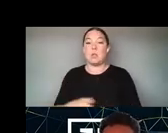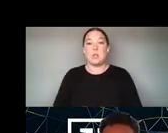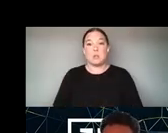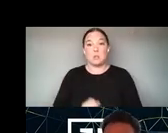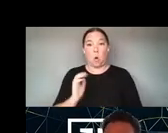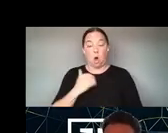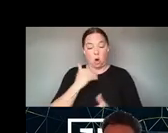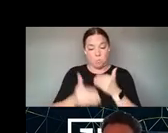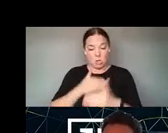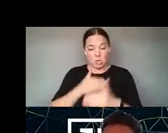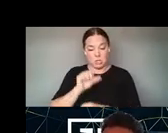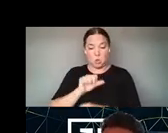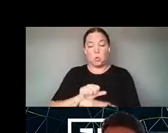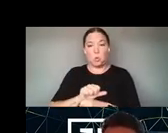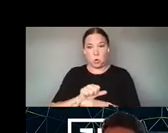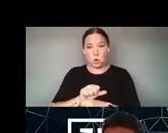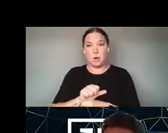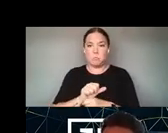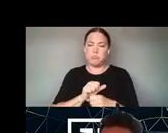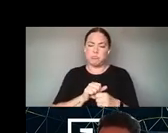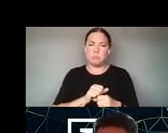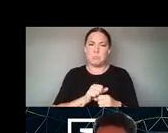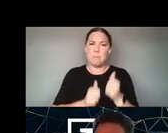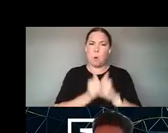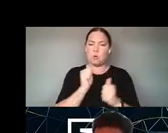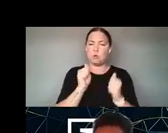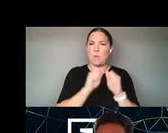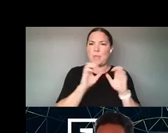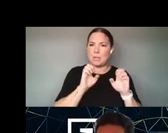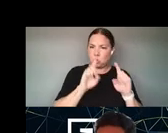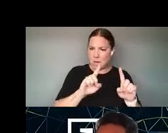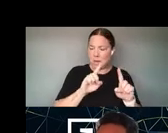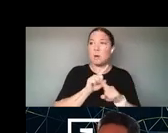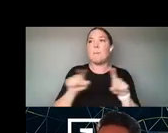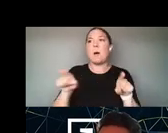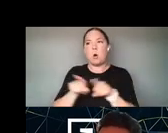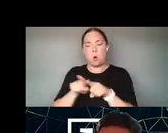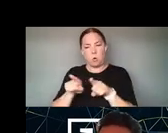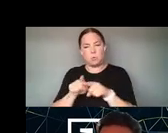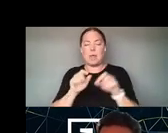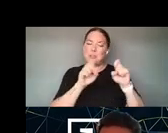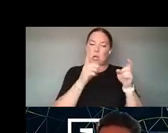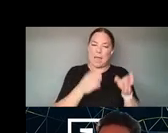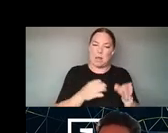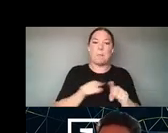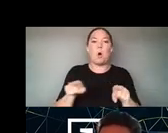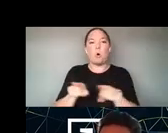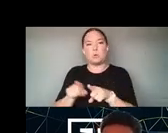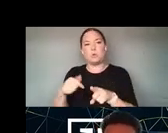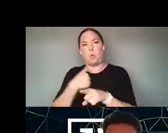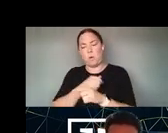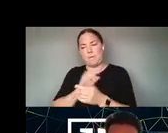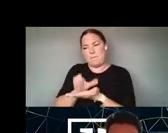WITH A LOT OF EDUCATORS RECENTLY, WE'VE INVESTED IN K-12 EDUCATION QUITE A BIT MORE. BECAUSE OUR